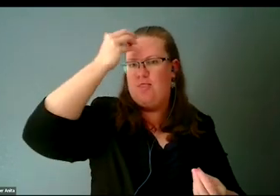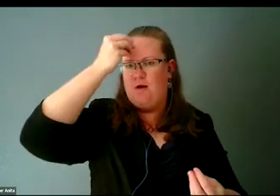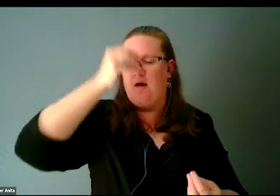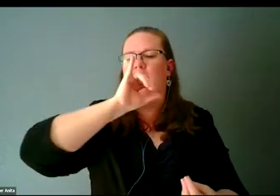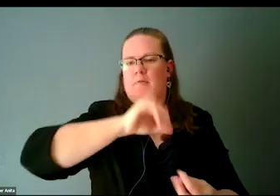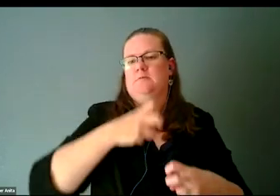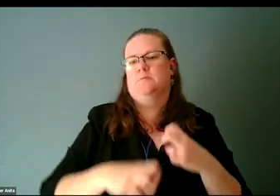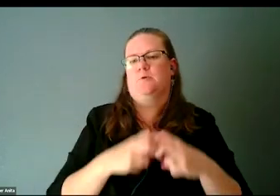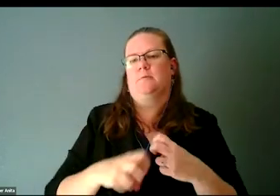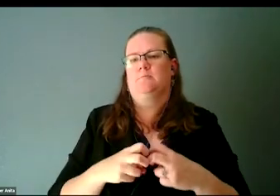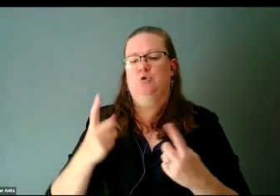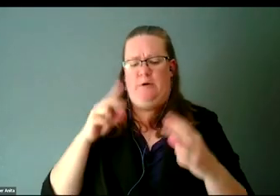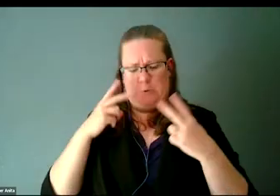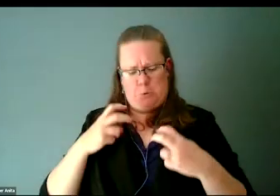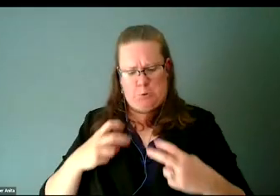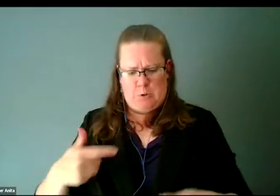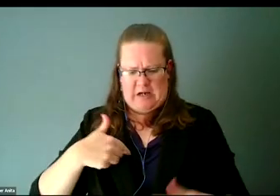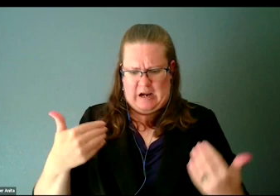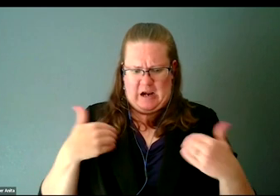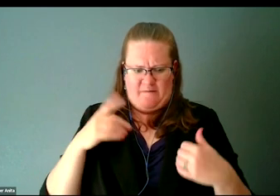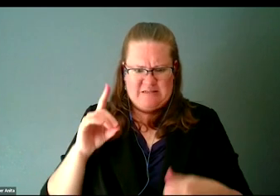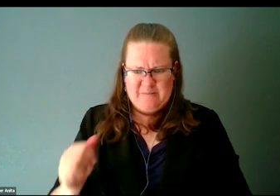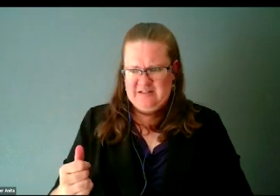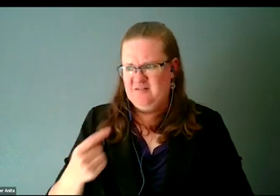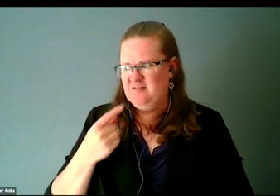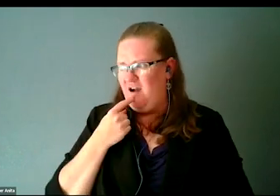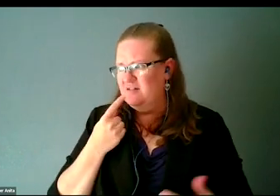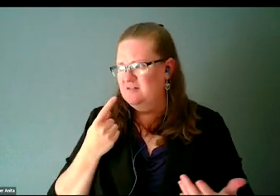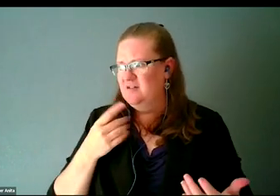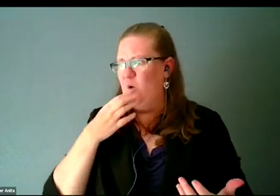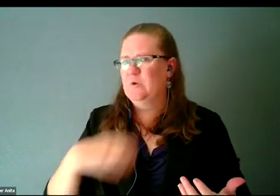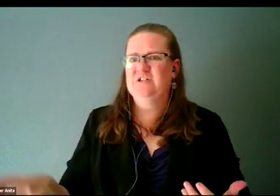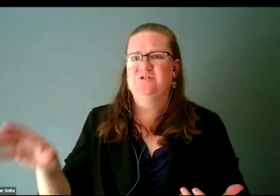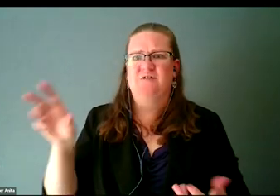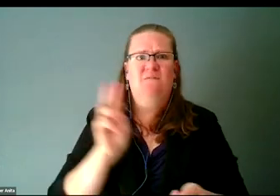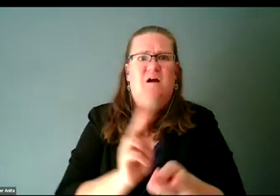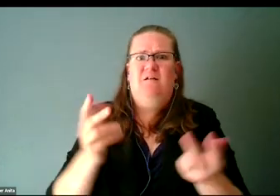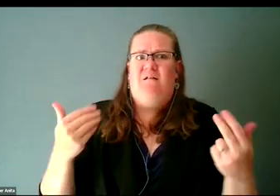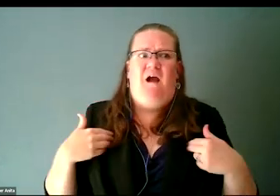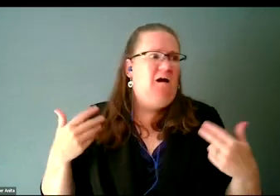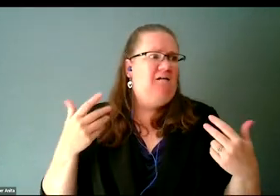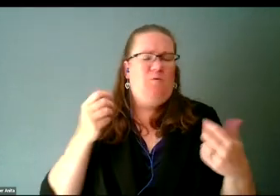and you're like, oh, this sucks, I wish I had working eyes, or I wish I had working legs,